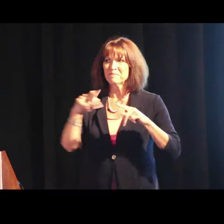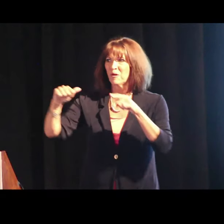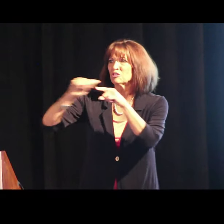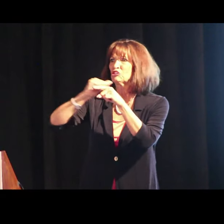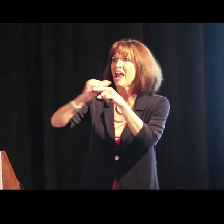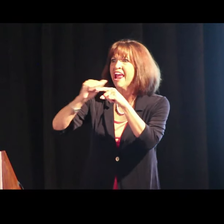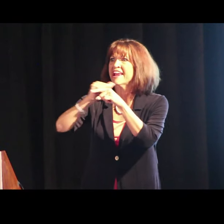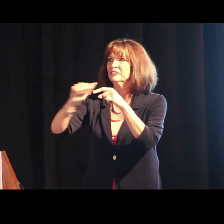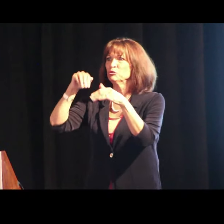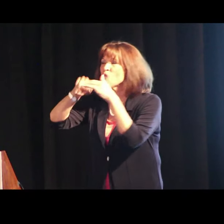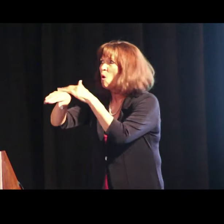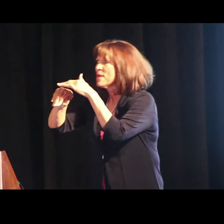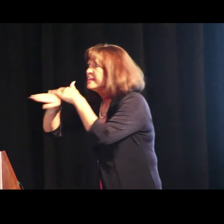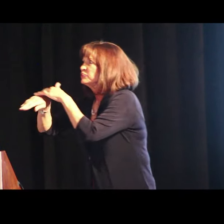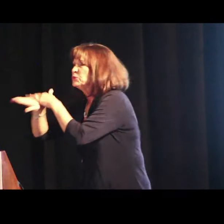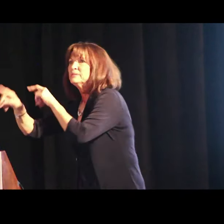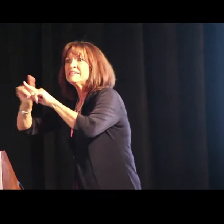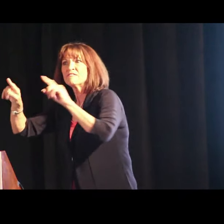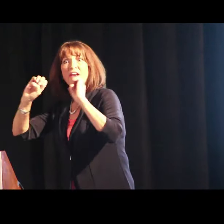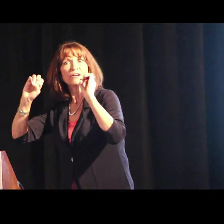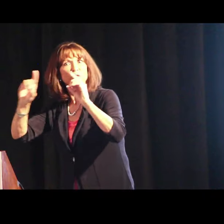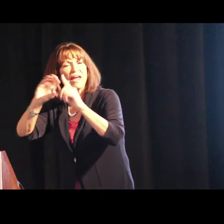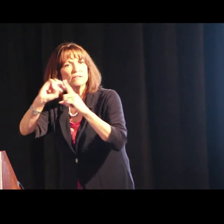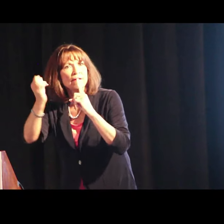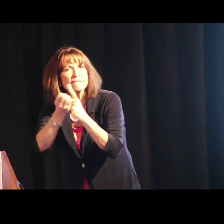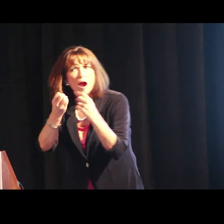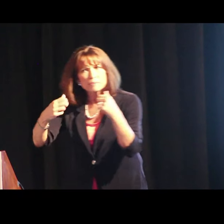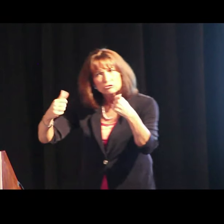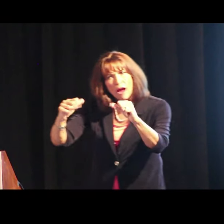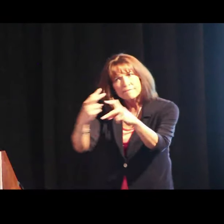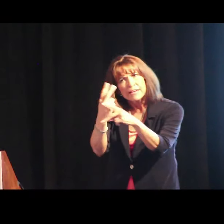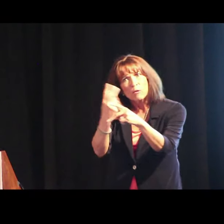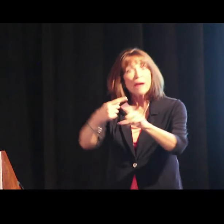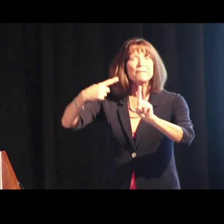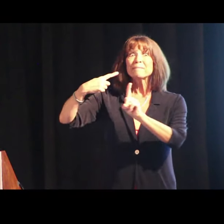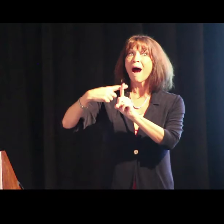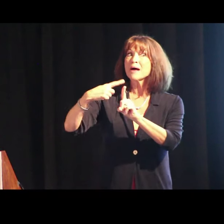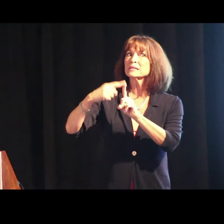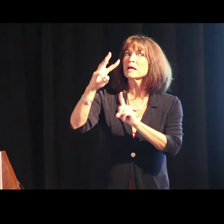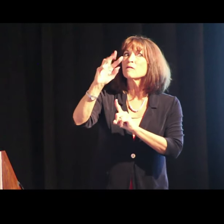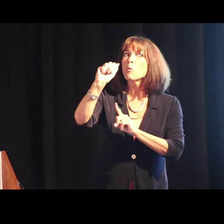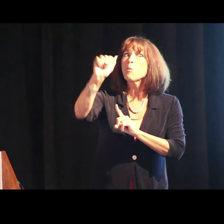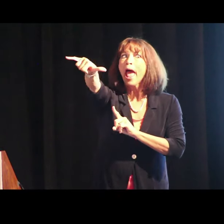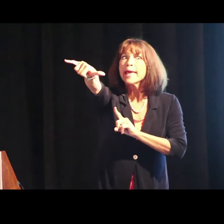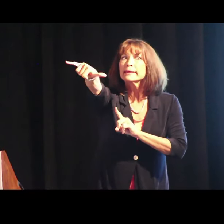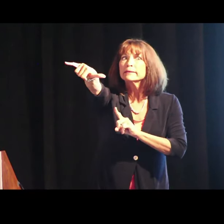trained to go in to different educational environments and try and figure out positive ways,